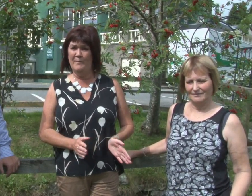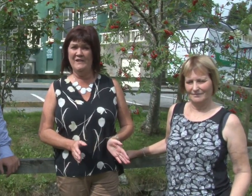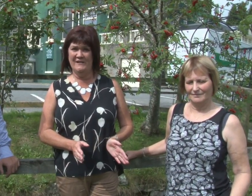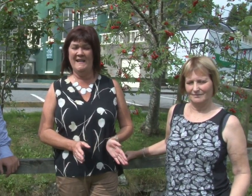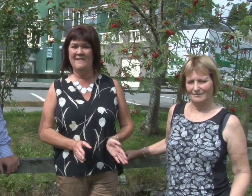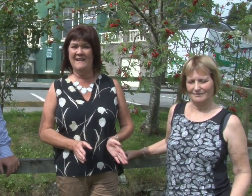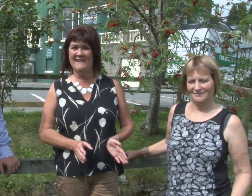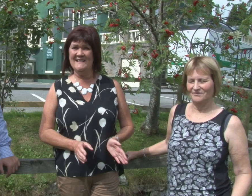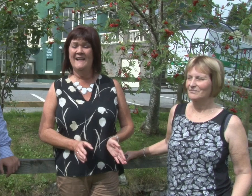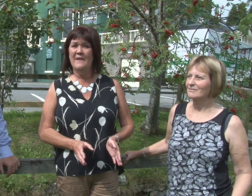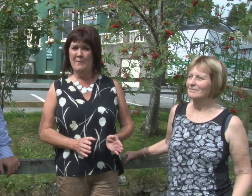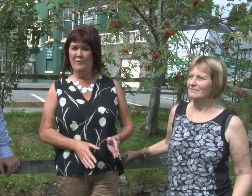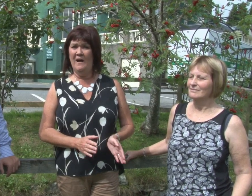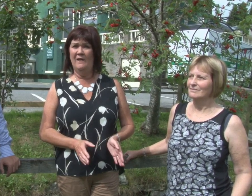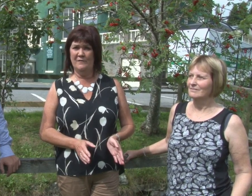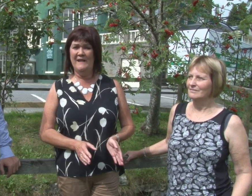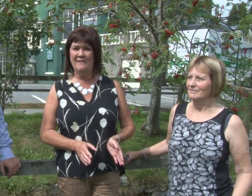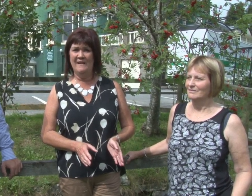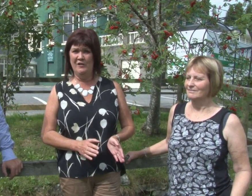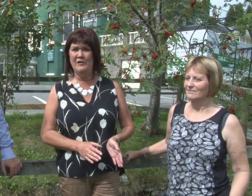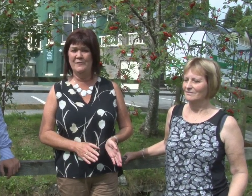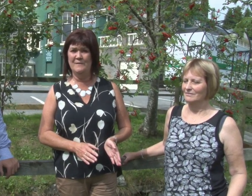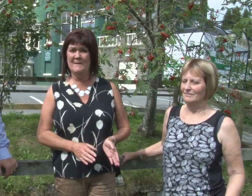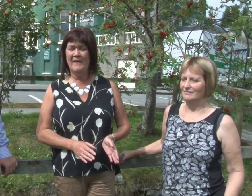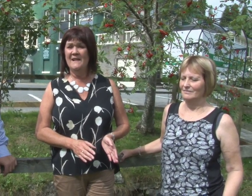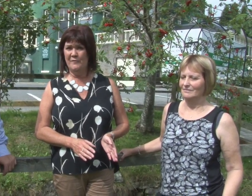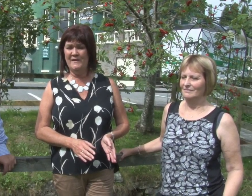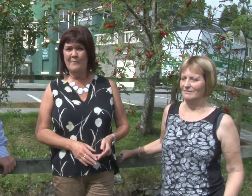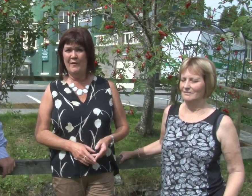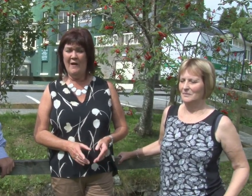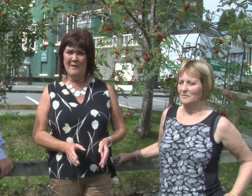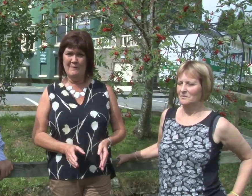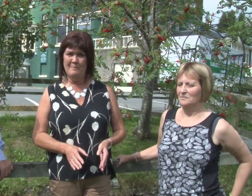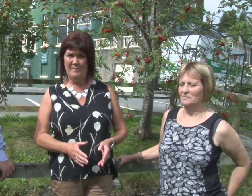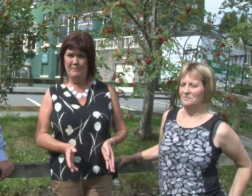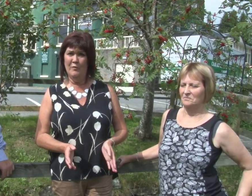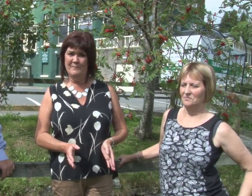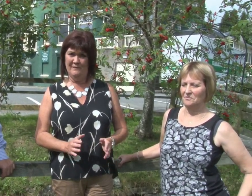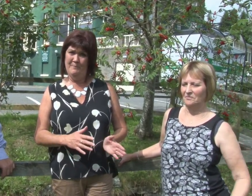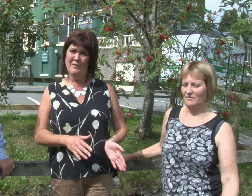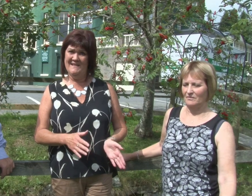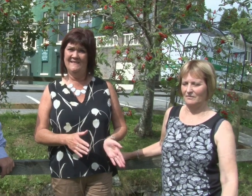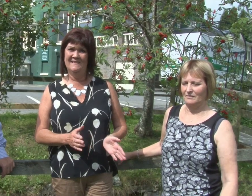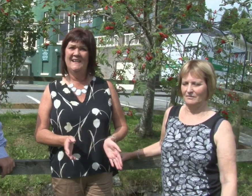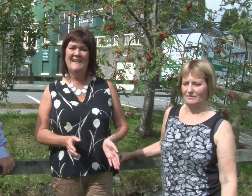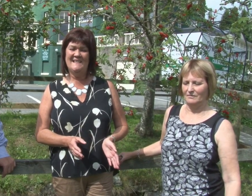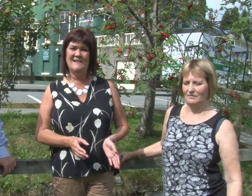patient areas that people who are hard of hearing can use for example that might be portable personal listening